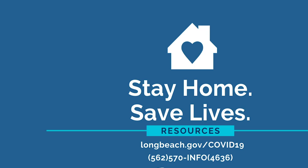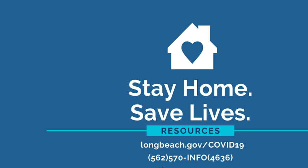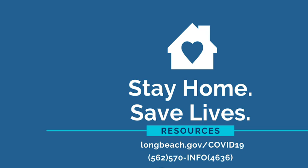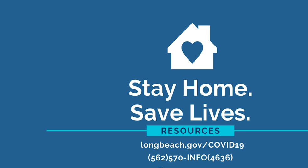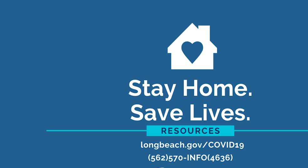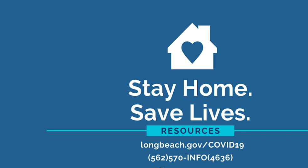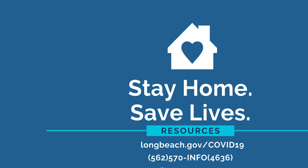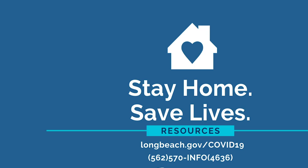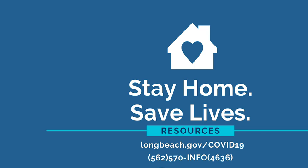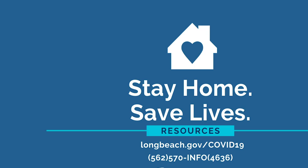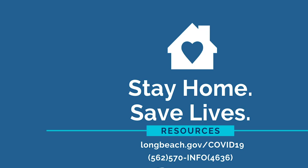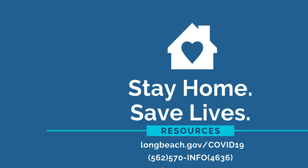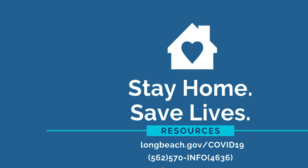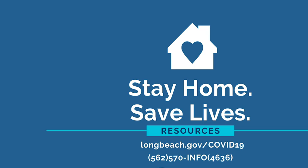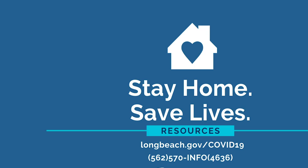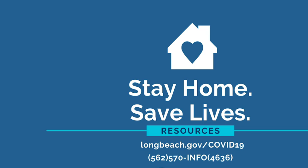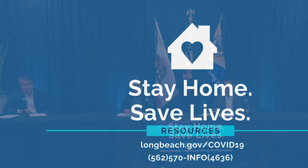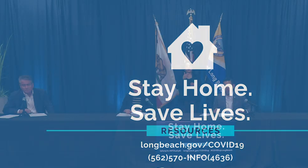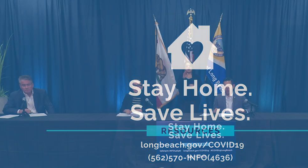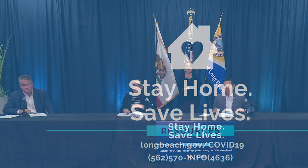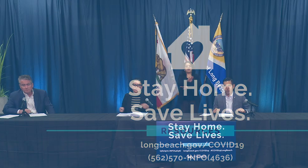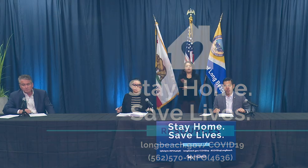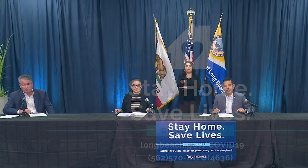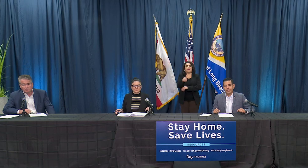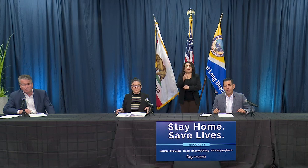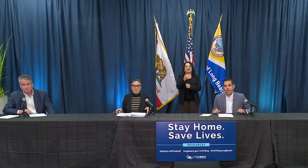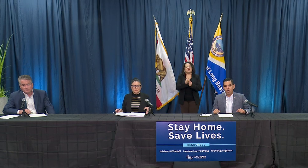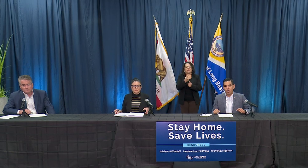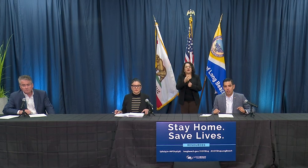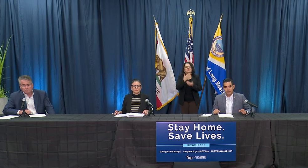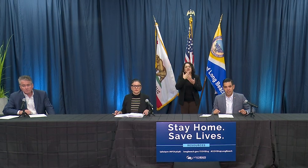Well good afternoon everybody and again thank you for watching our update